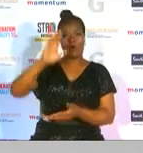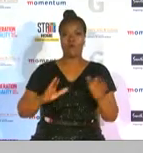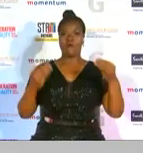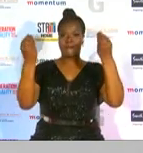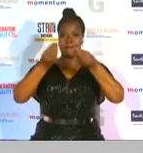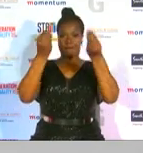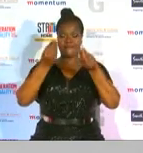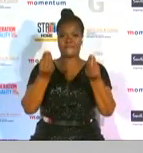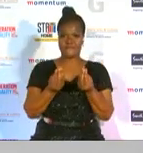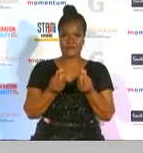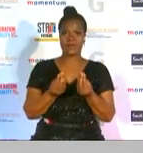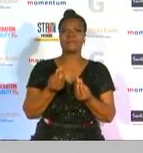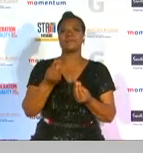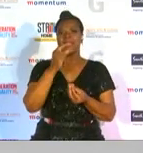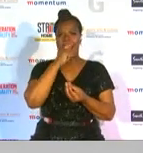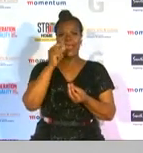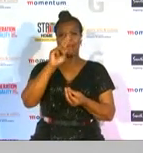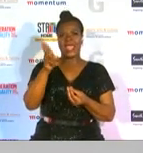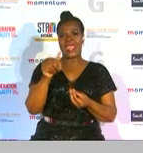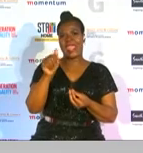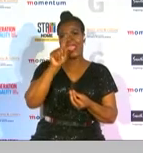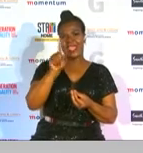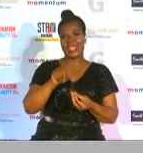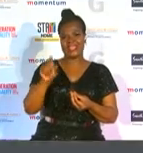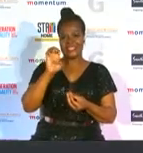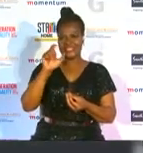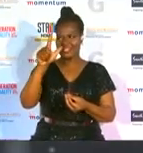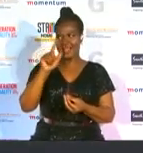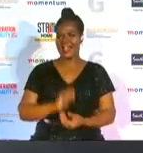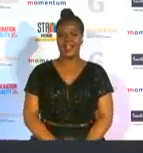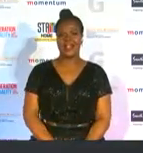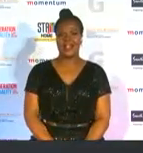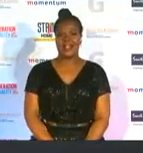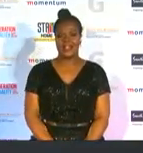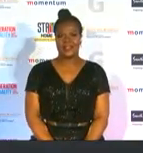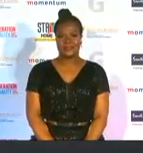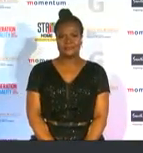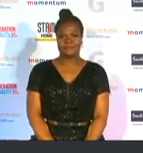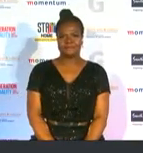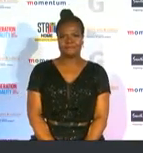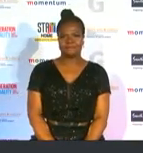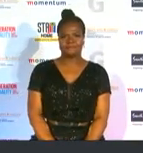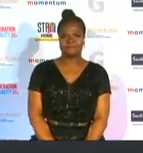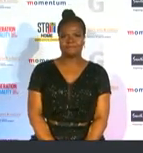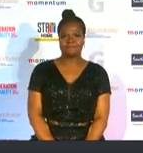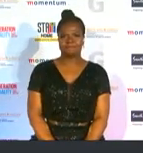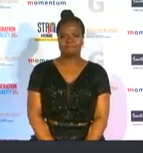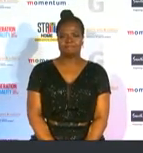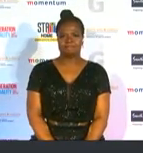trustee hazel gomez is an important asset in the